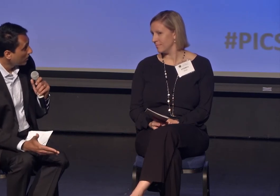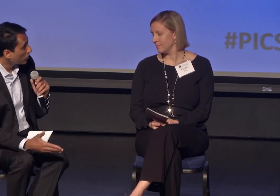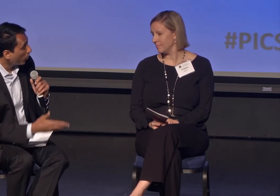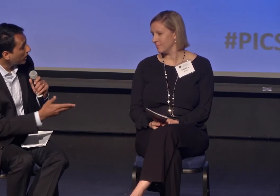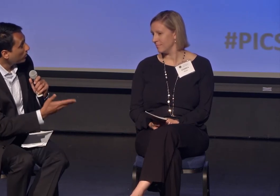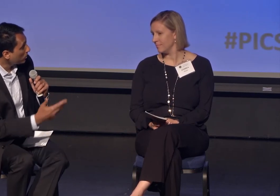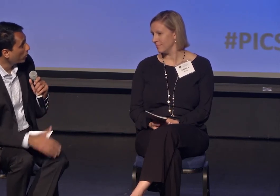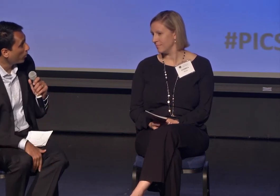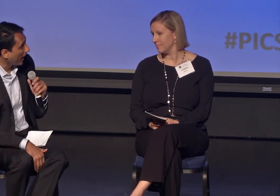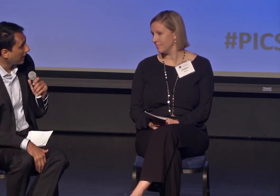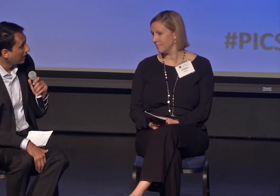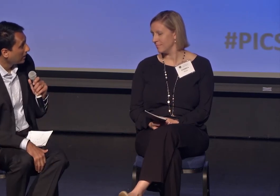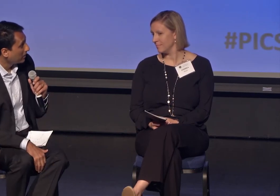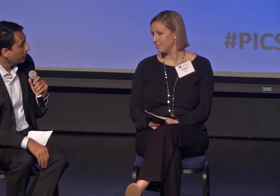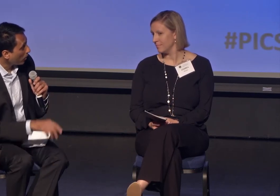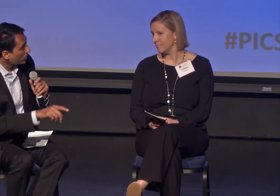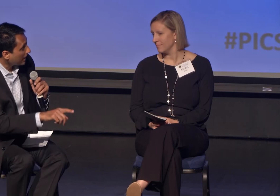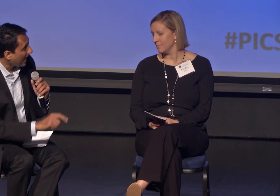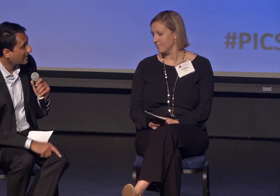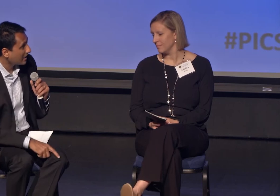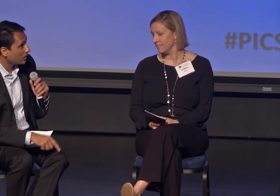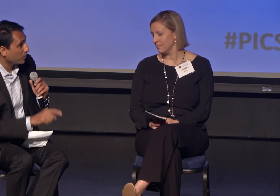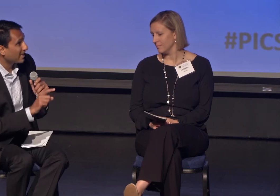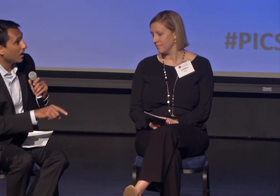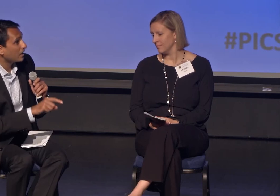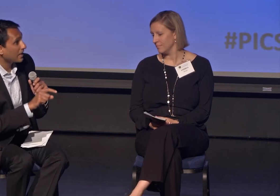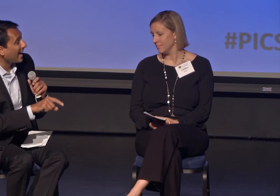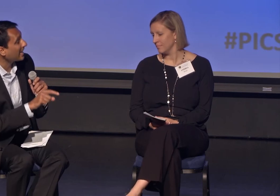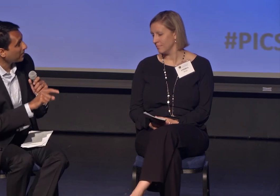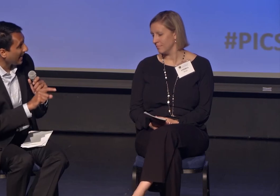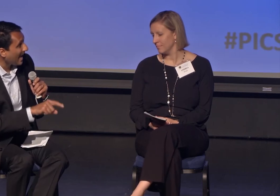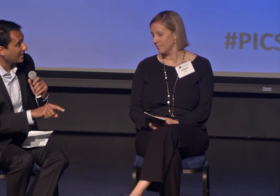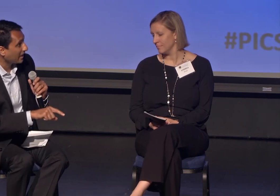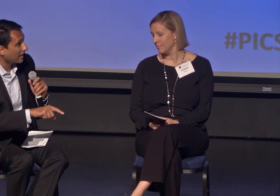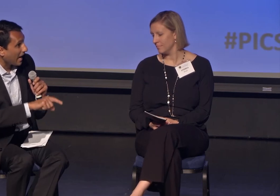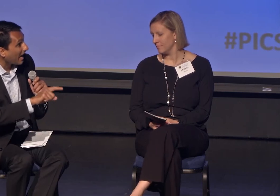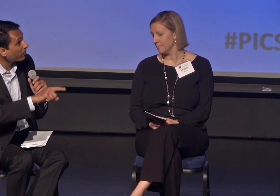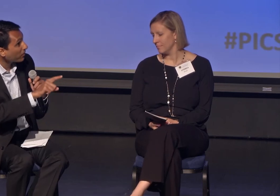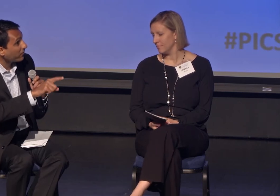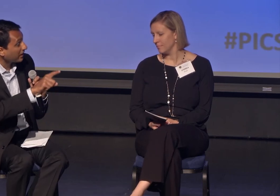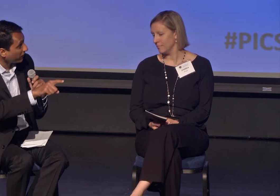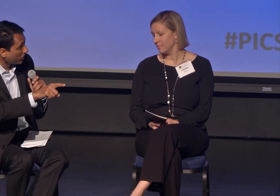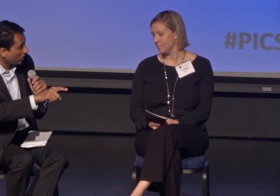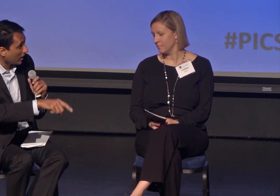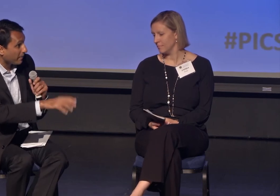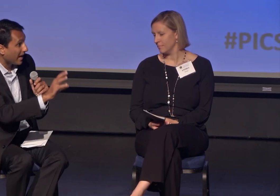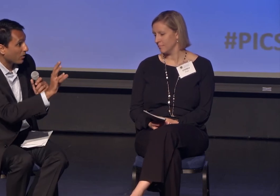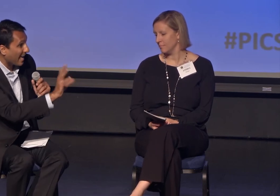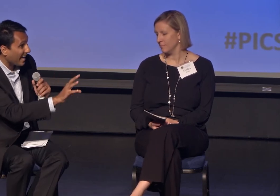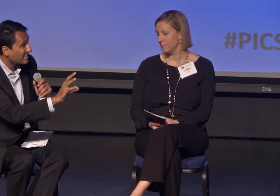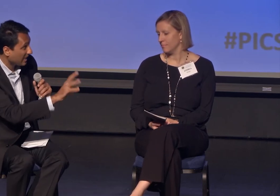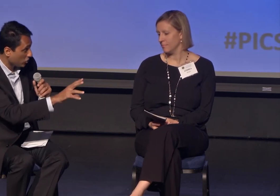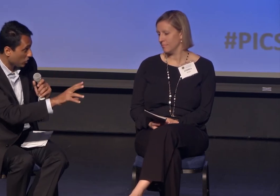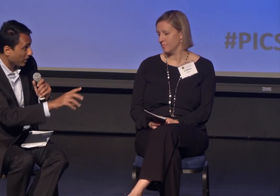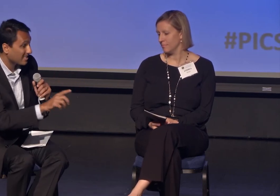What do you do when a person says, because I'm Catholic. I have a prophetic vision about x issue